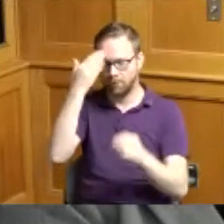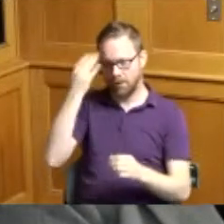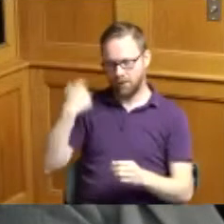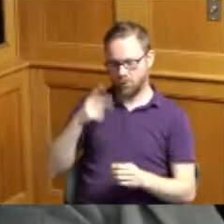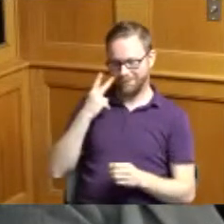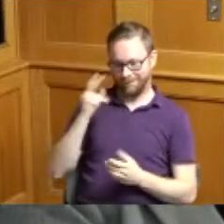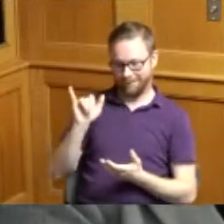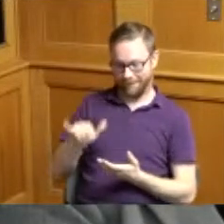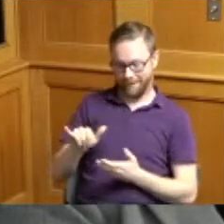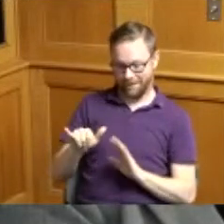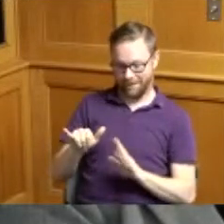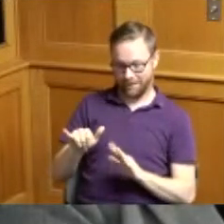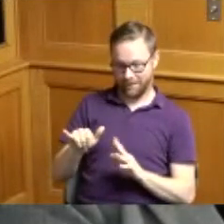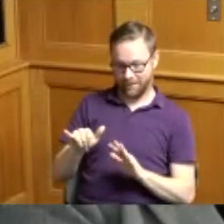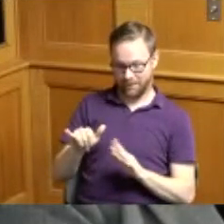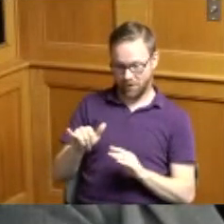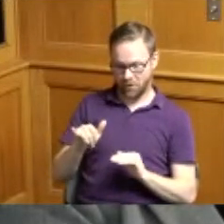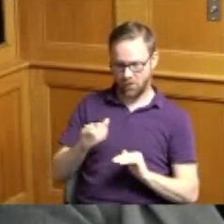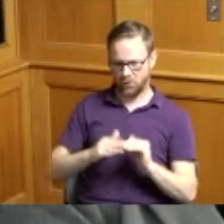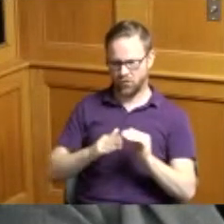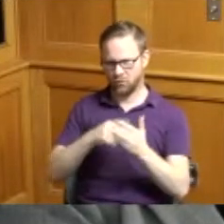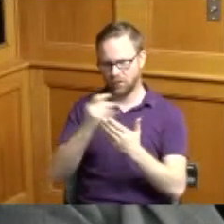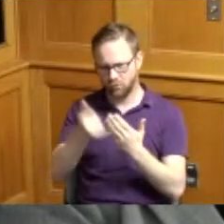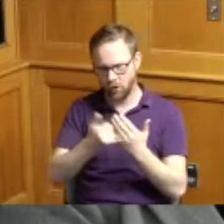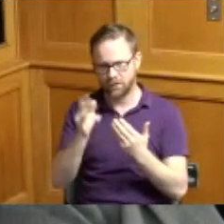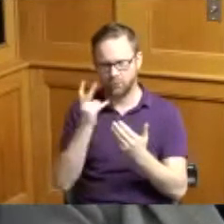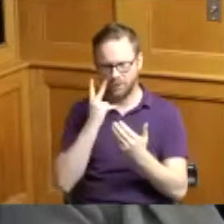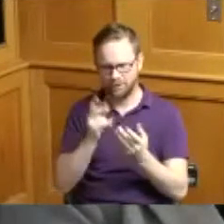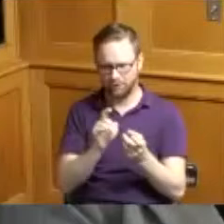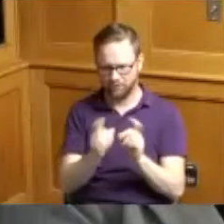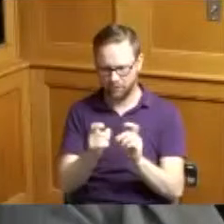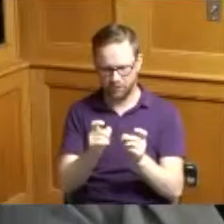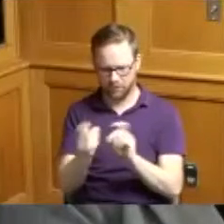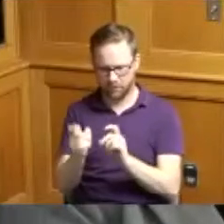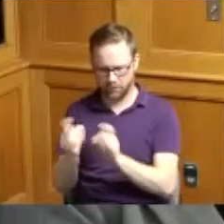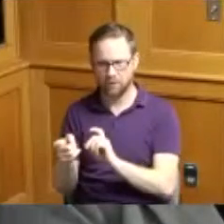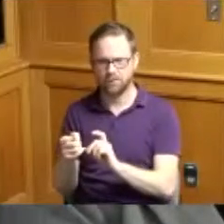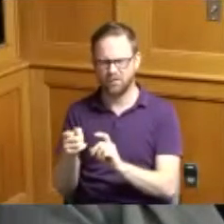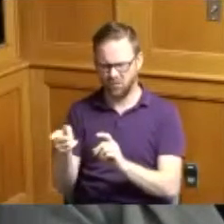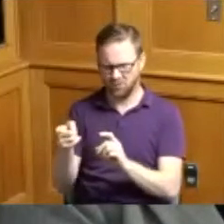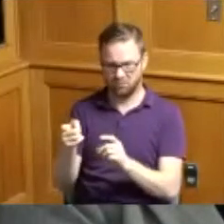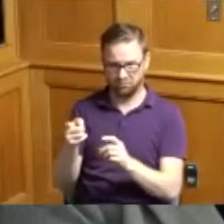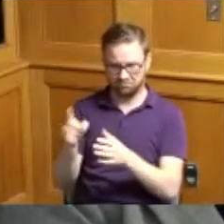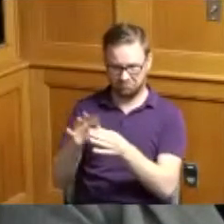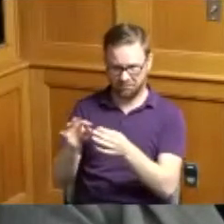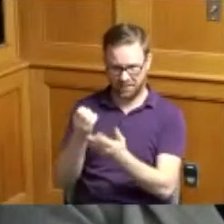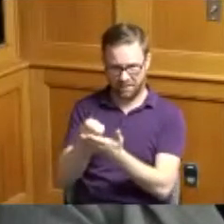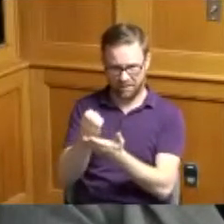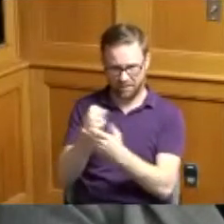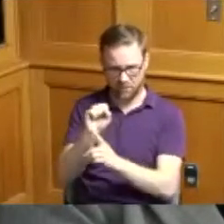with a lot of construction projects I know you had said inflation so I just wanted to yeah so